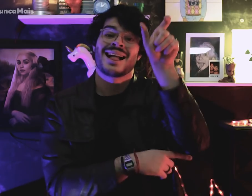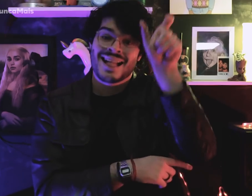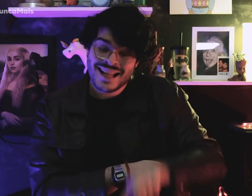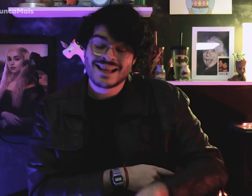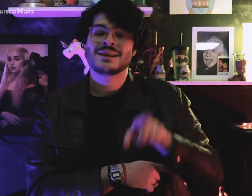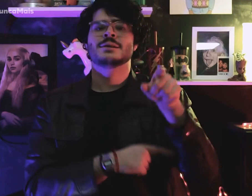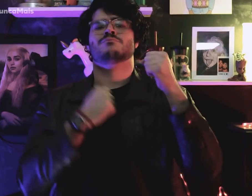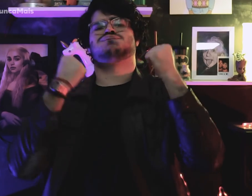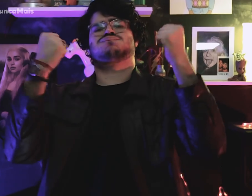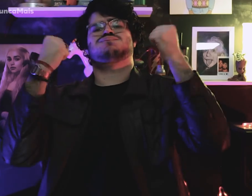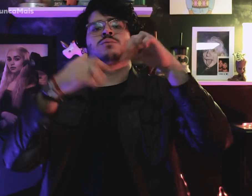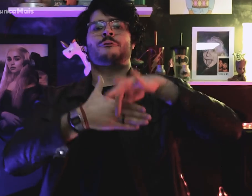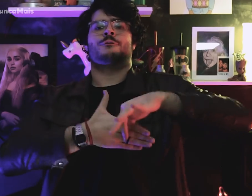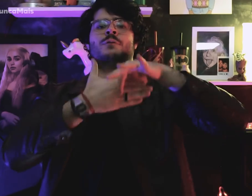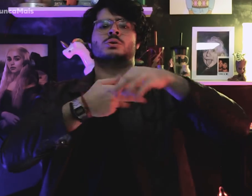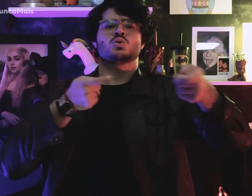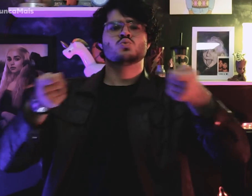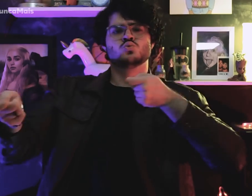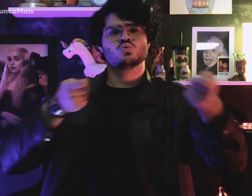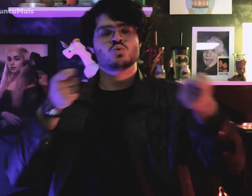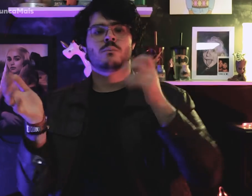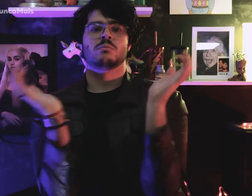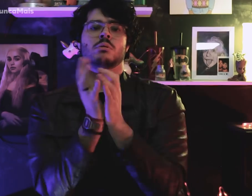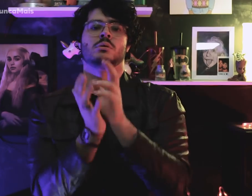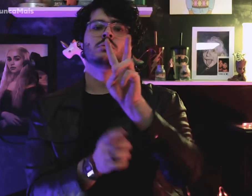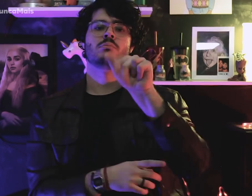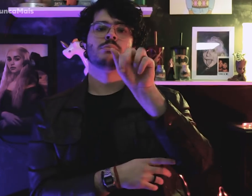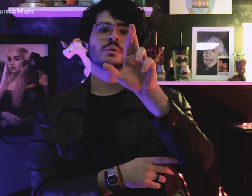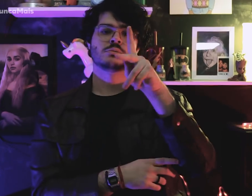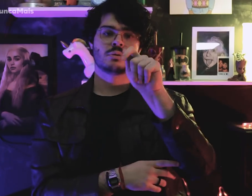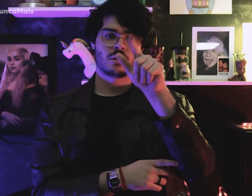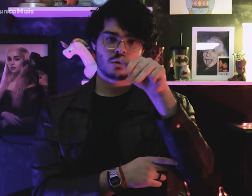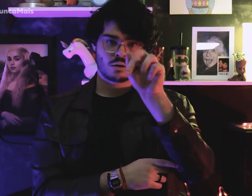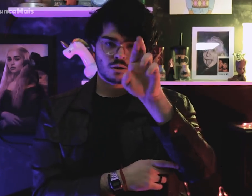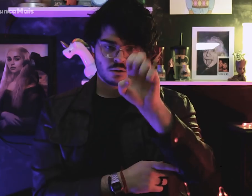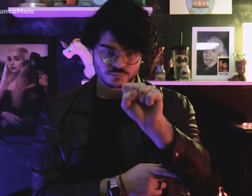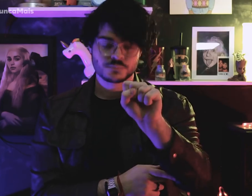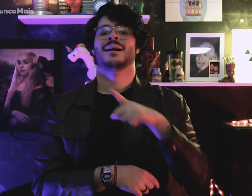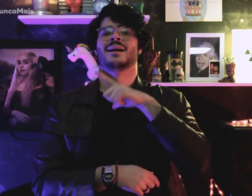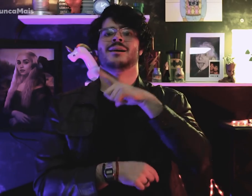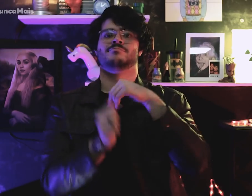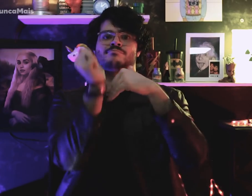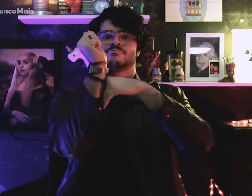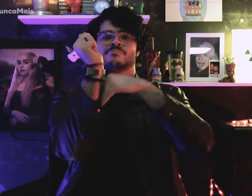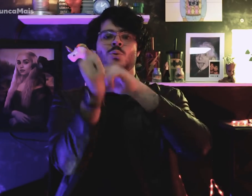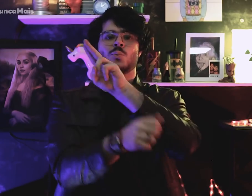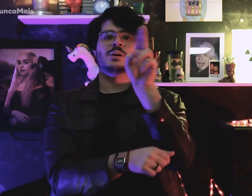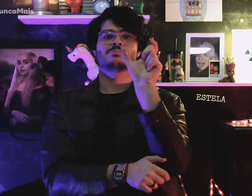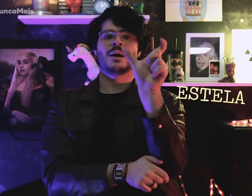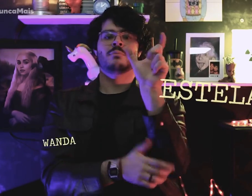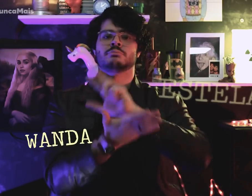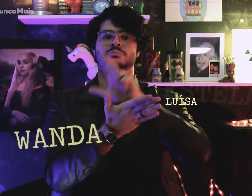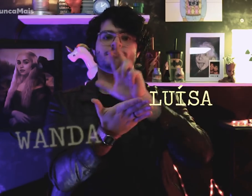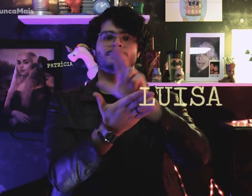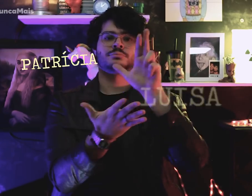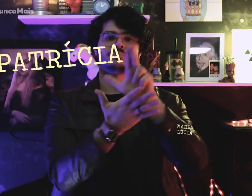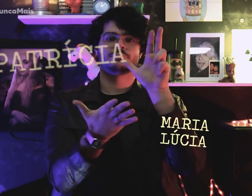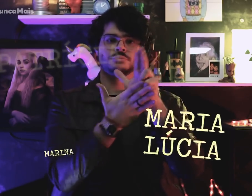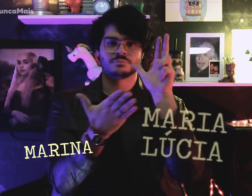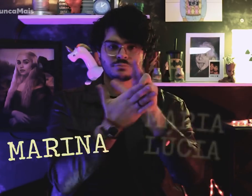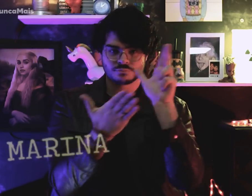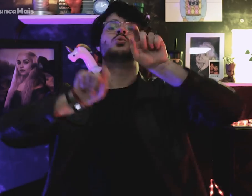Ela foi uma grande líder da VAR-Palmares, usando vários codinomes,